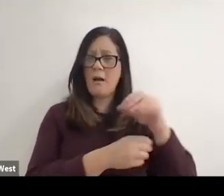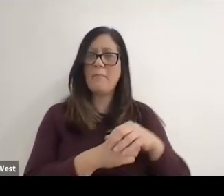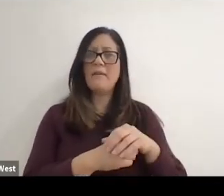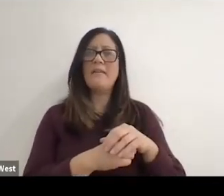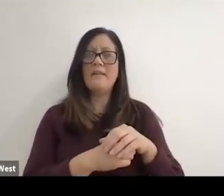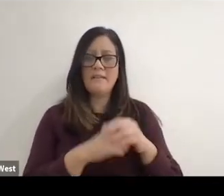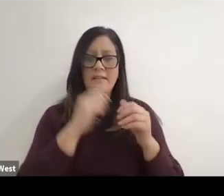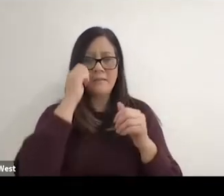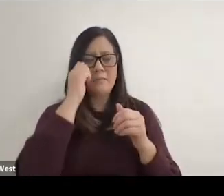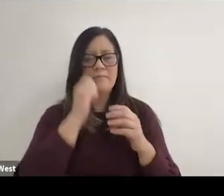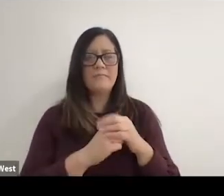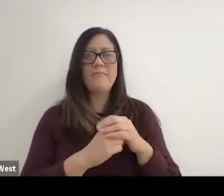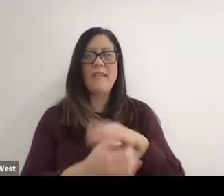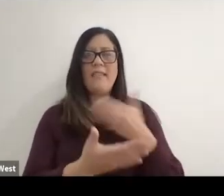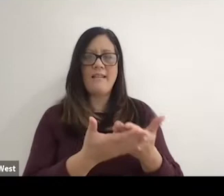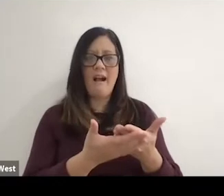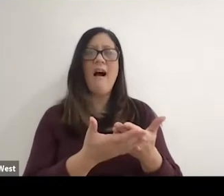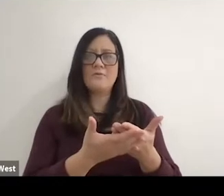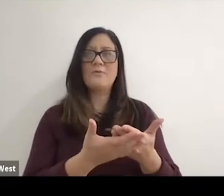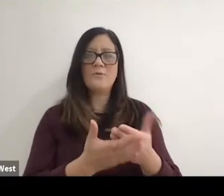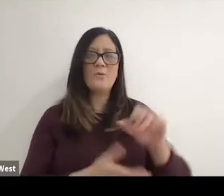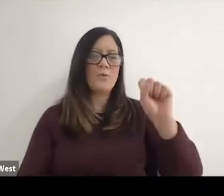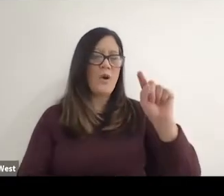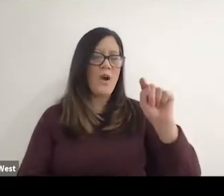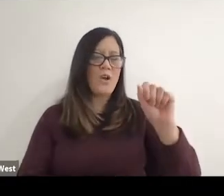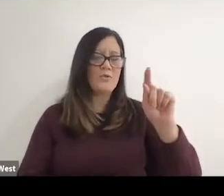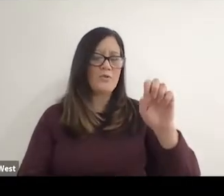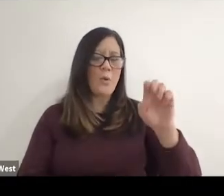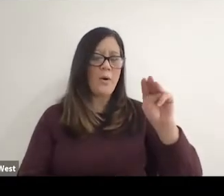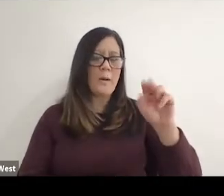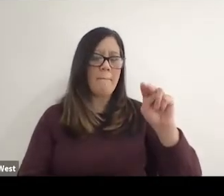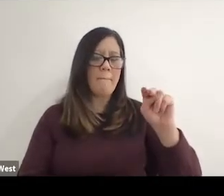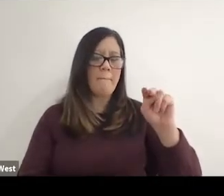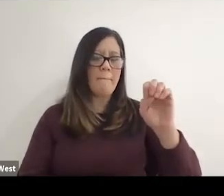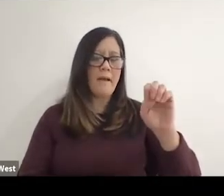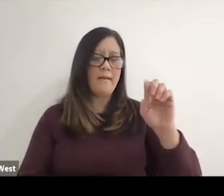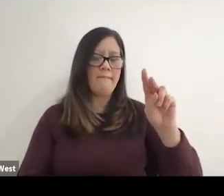I'm I'm a using American accent, which will be terrible here in a moment.